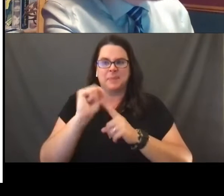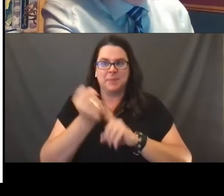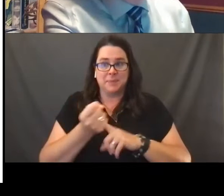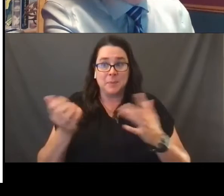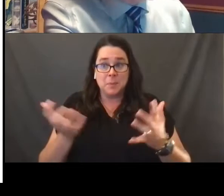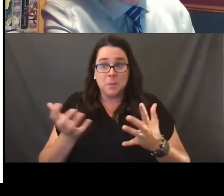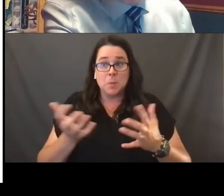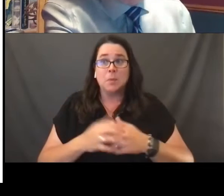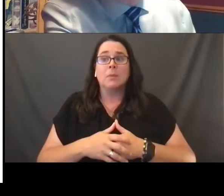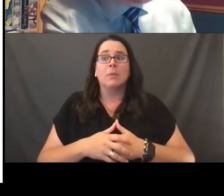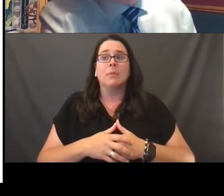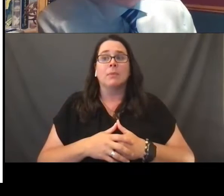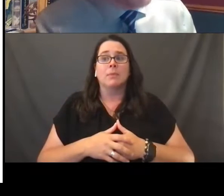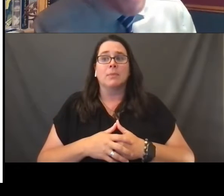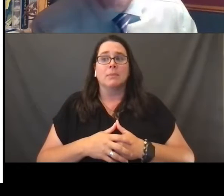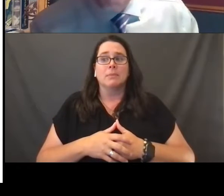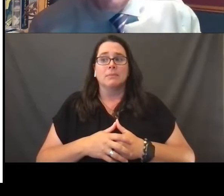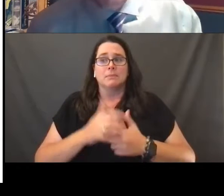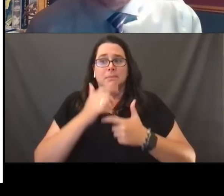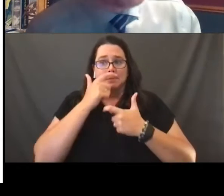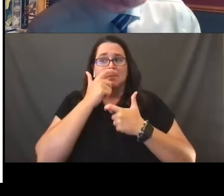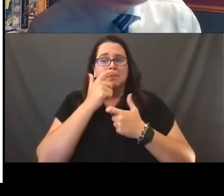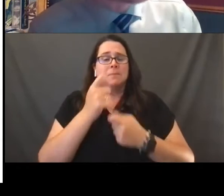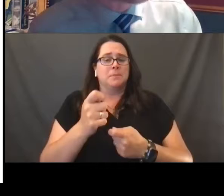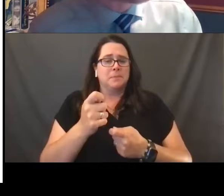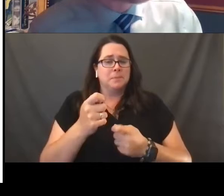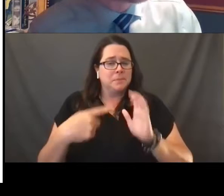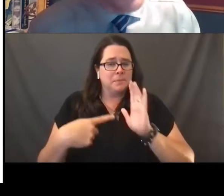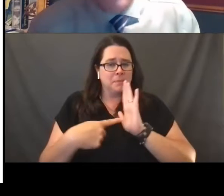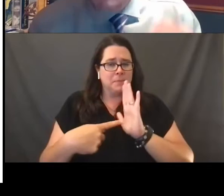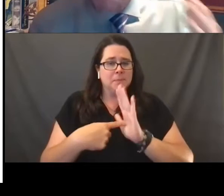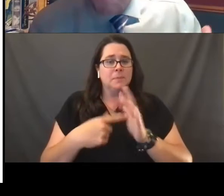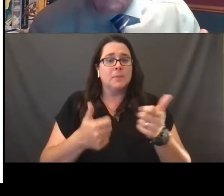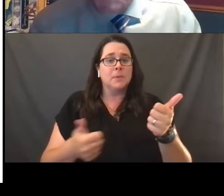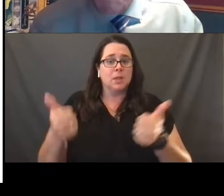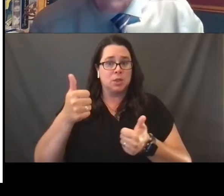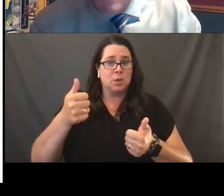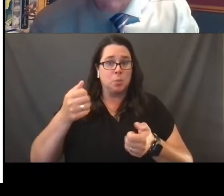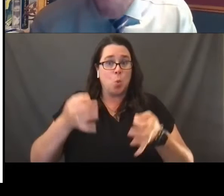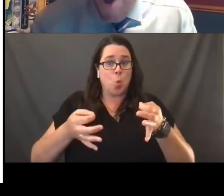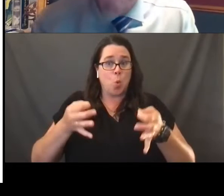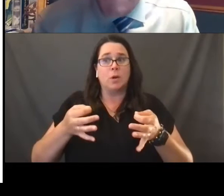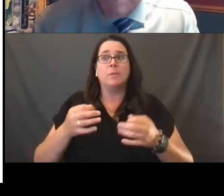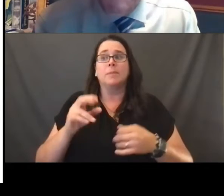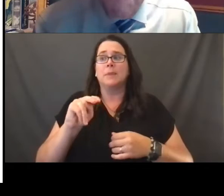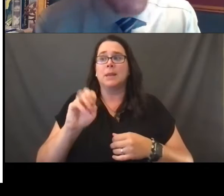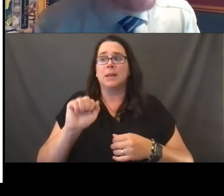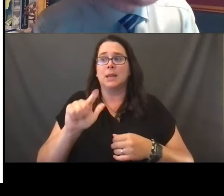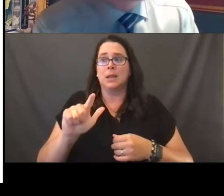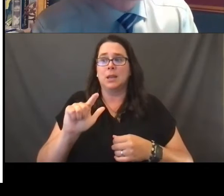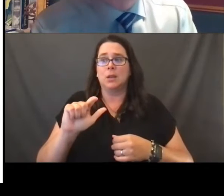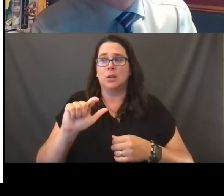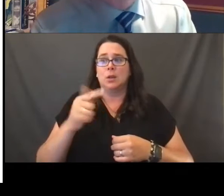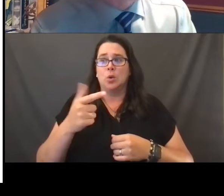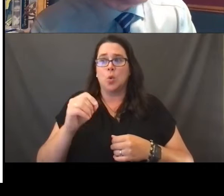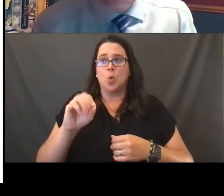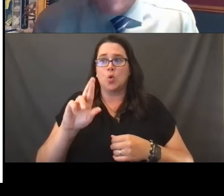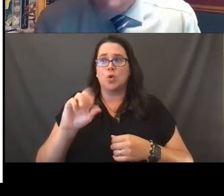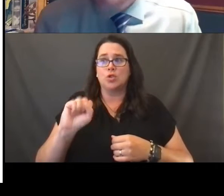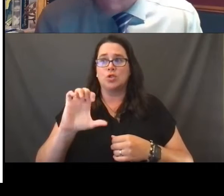an interesting amalgam of Supreme Court justices, Neil Gorsuch once again authoring the very opinion that I just described.